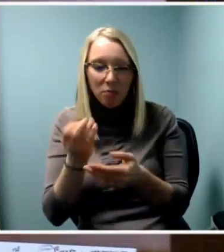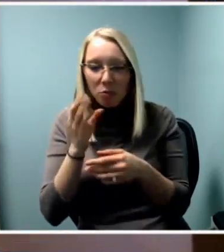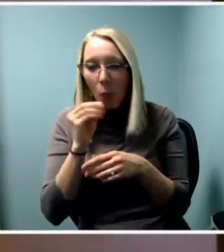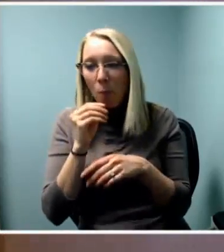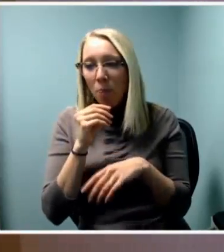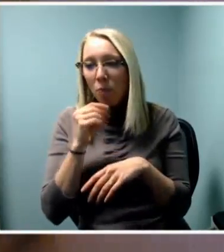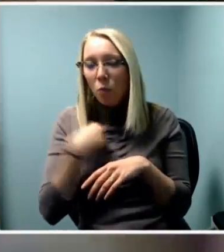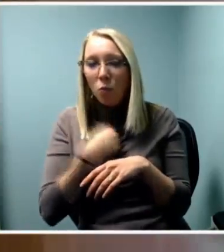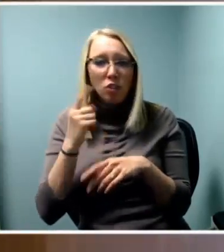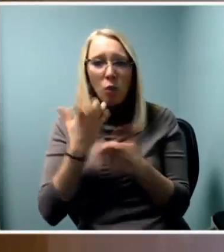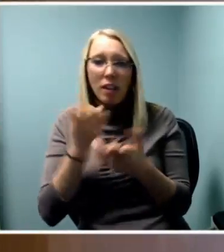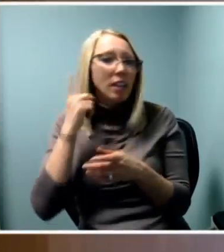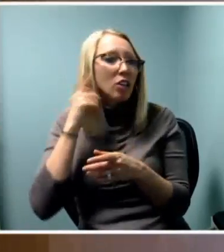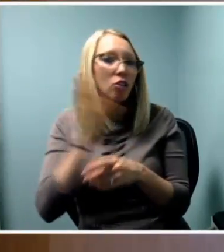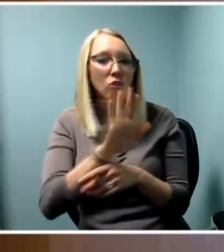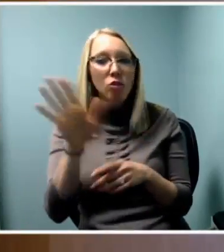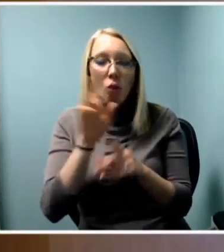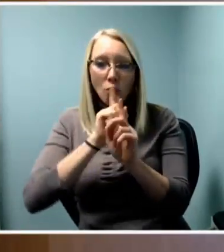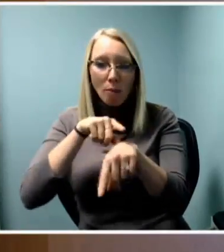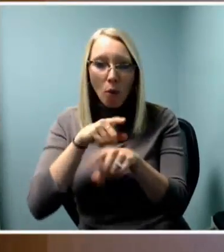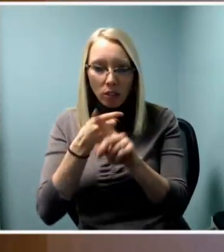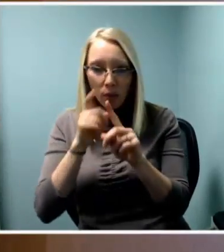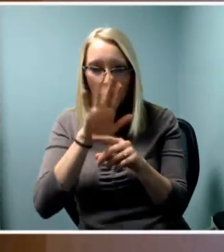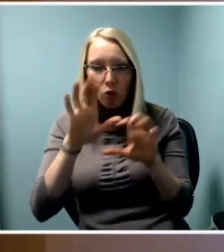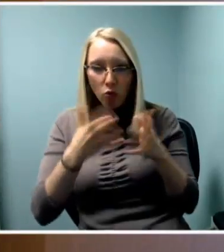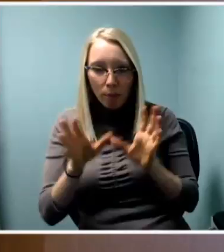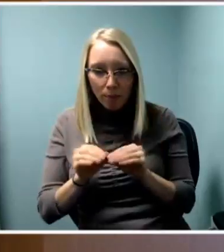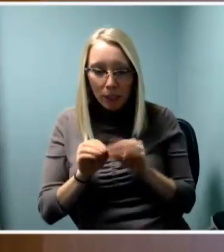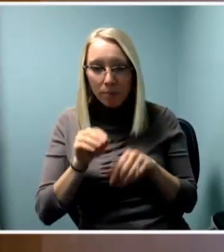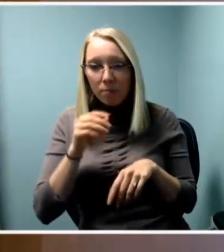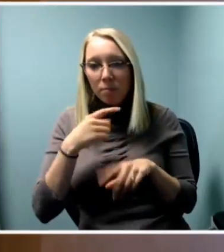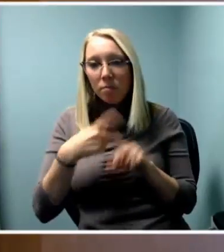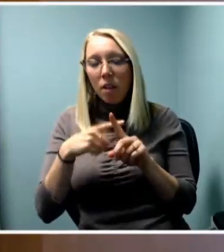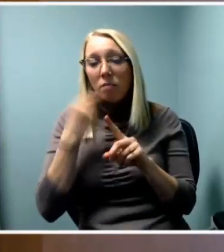And also just let you know that we are going to compile all of this information,